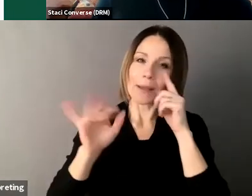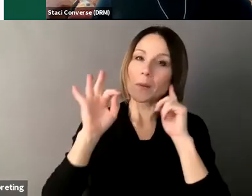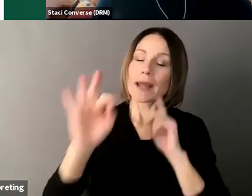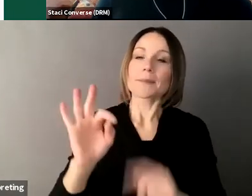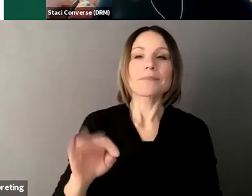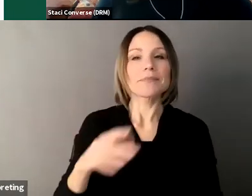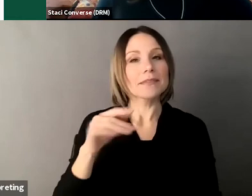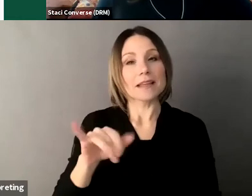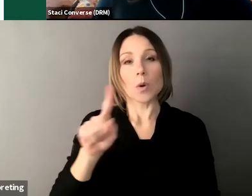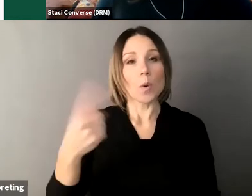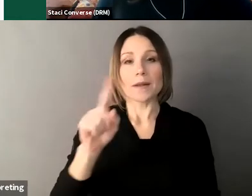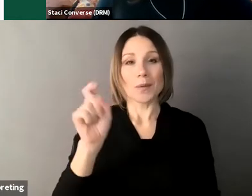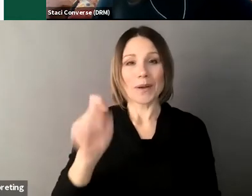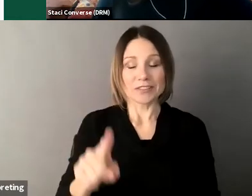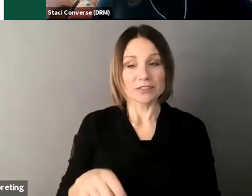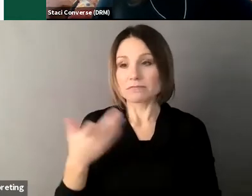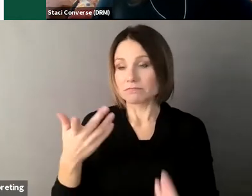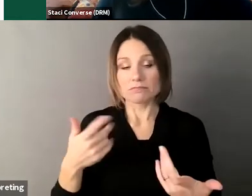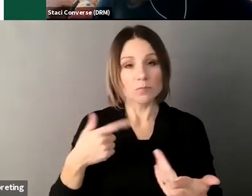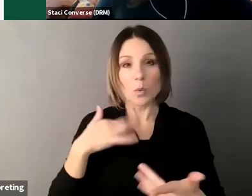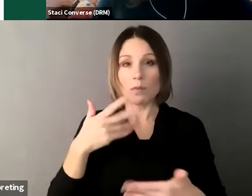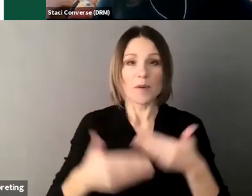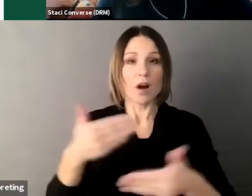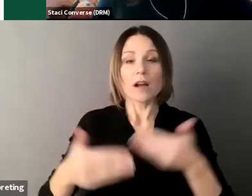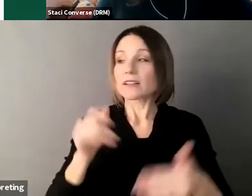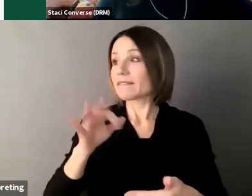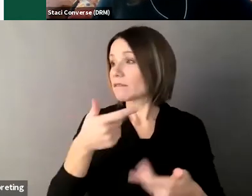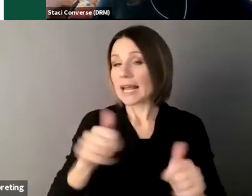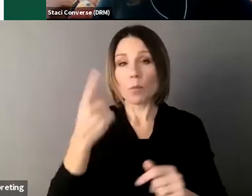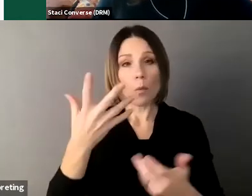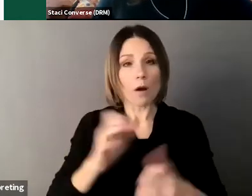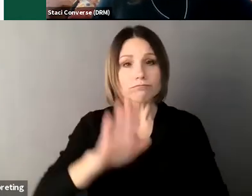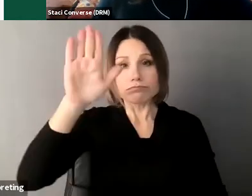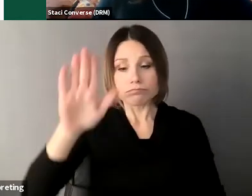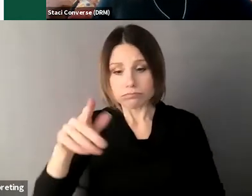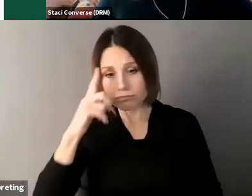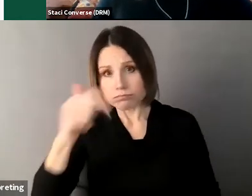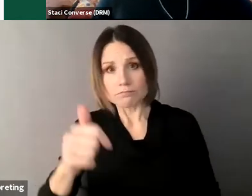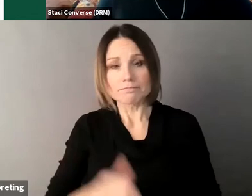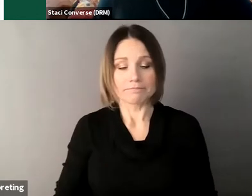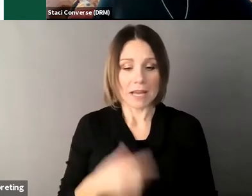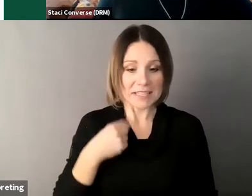to raise their hand as always you can do that um but I think that's all I see for now okay